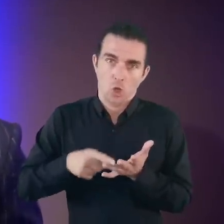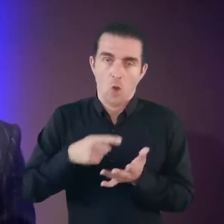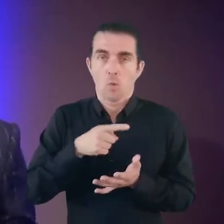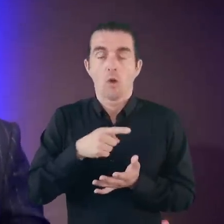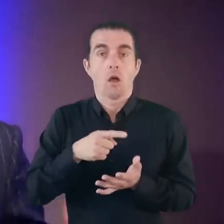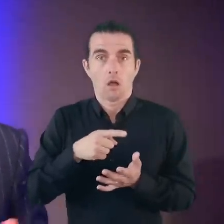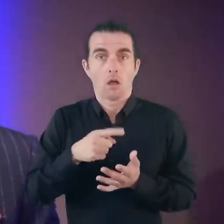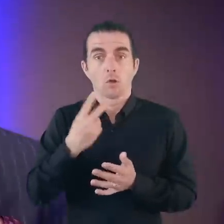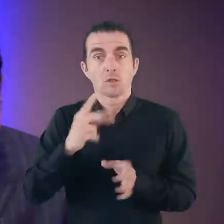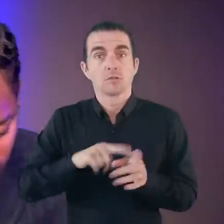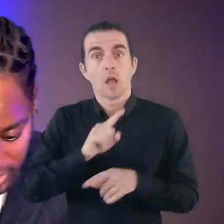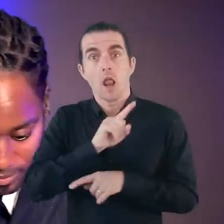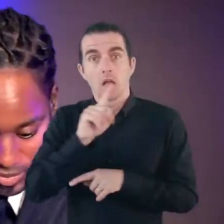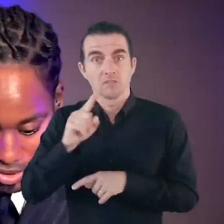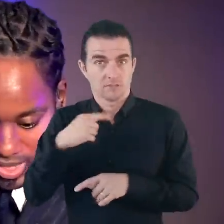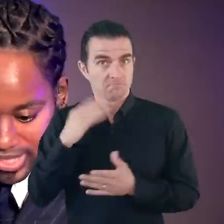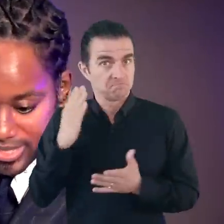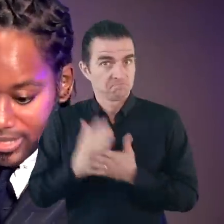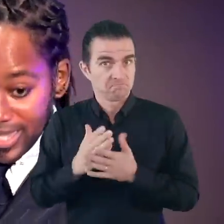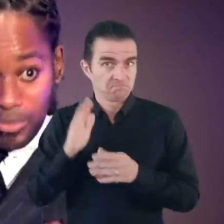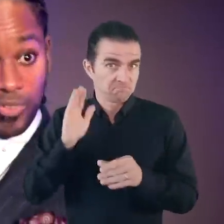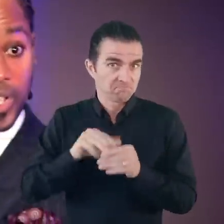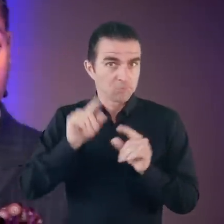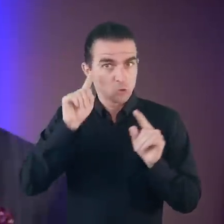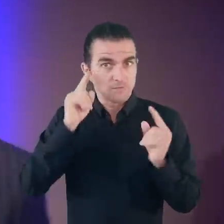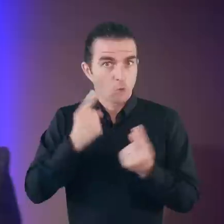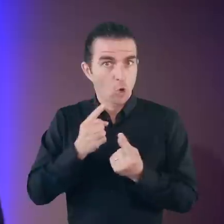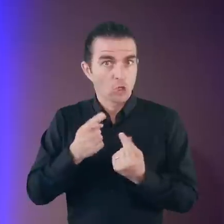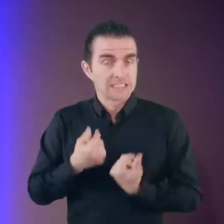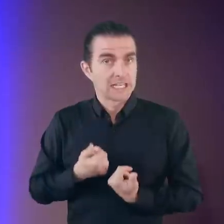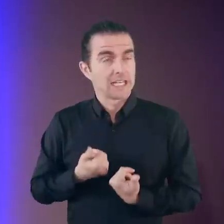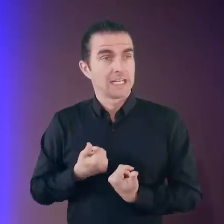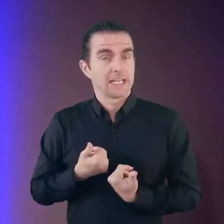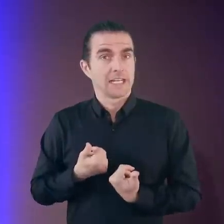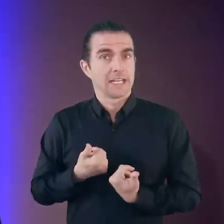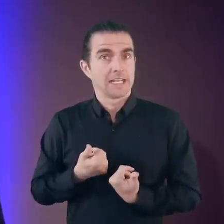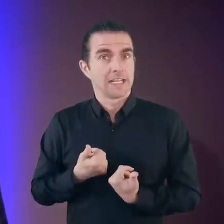So we get to university two years later, as he professed. Fantastic. Great.